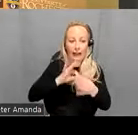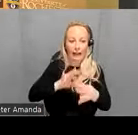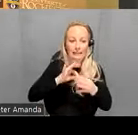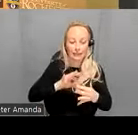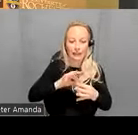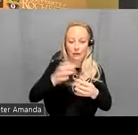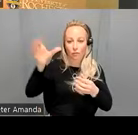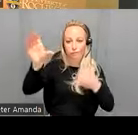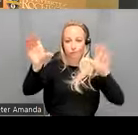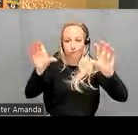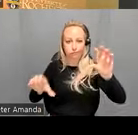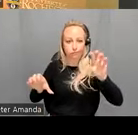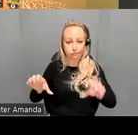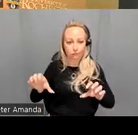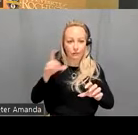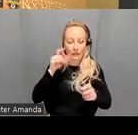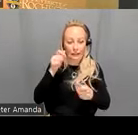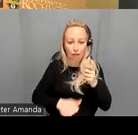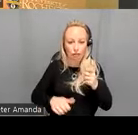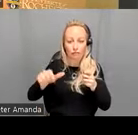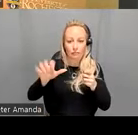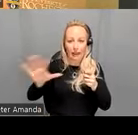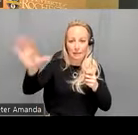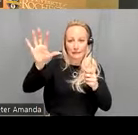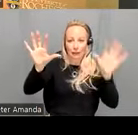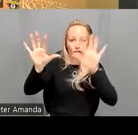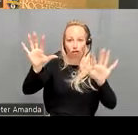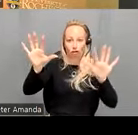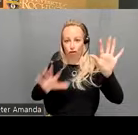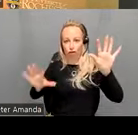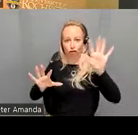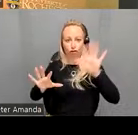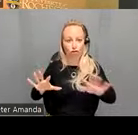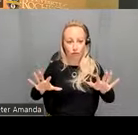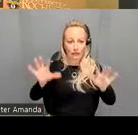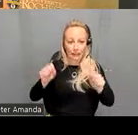per hemisphere uh and these regions themselves can be dived up into 12 different resting state